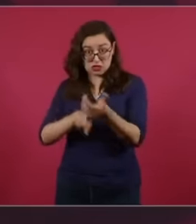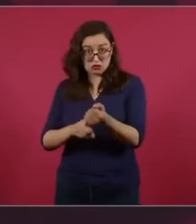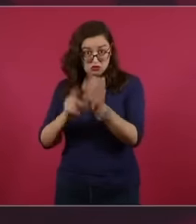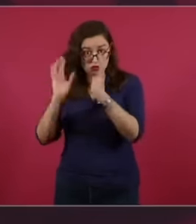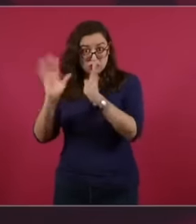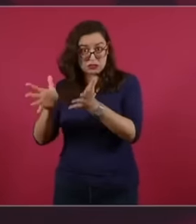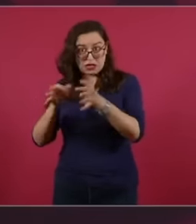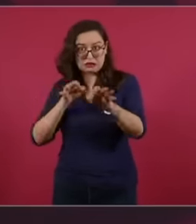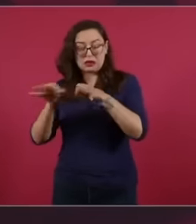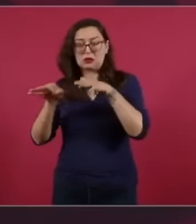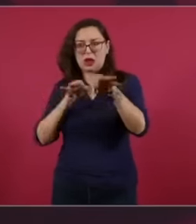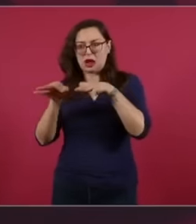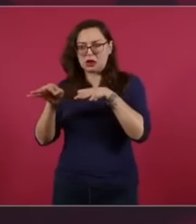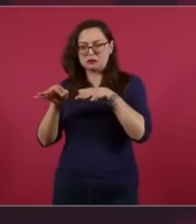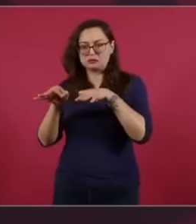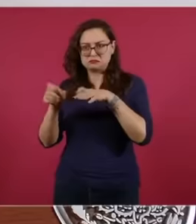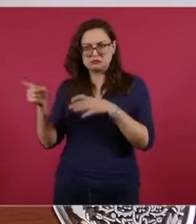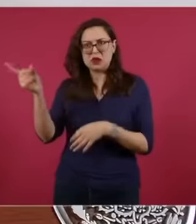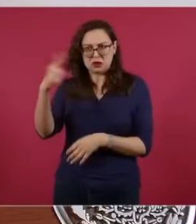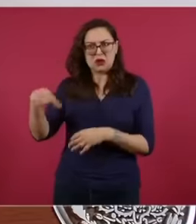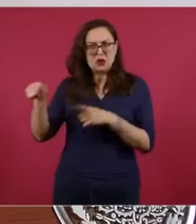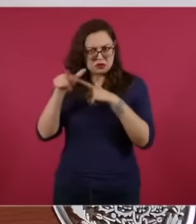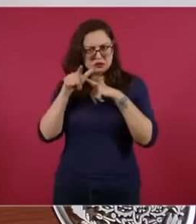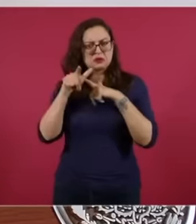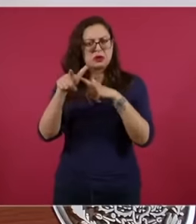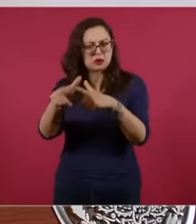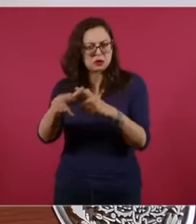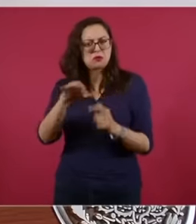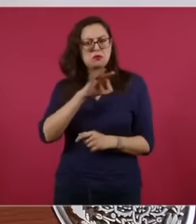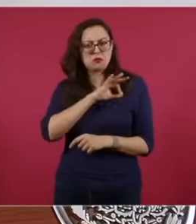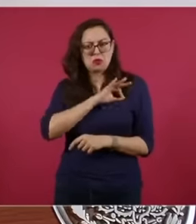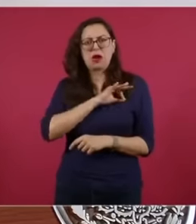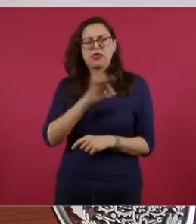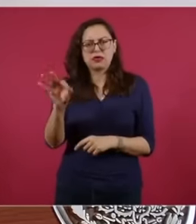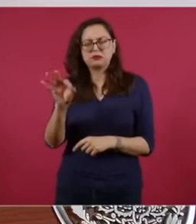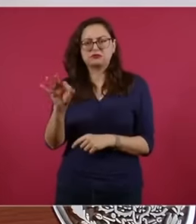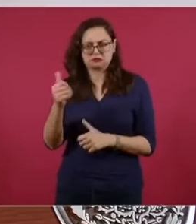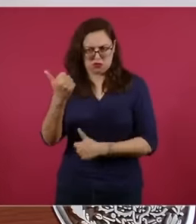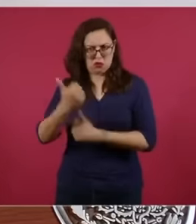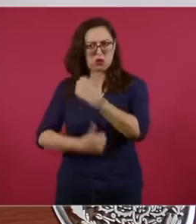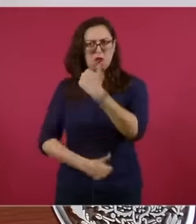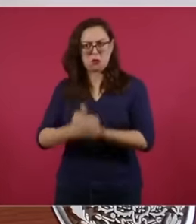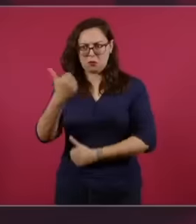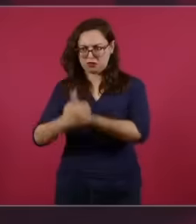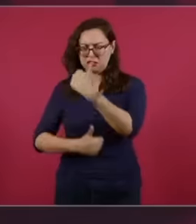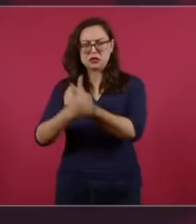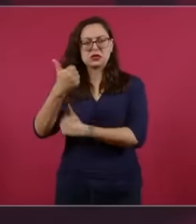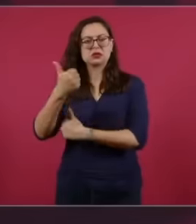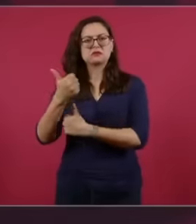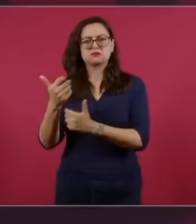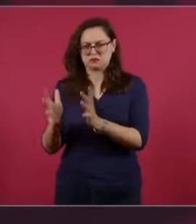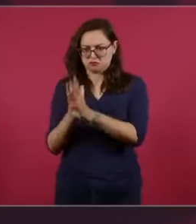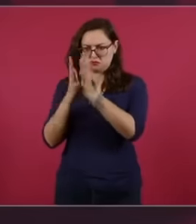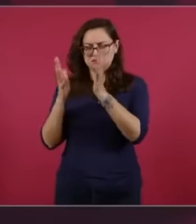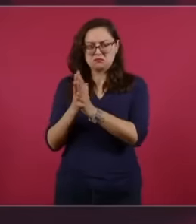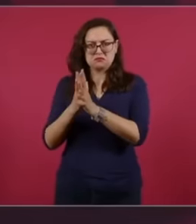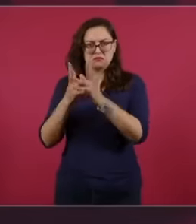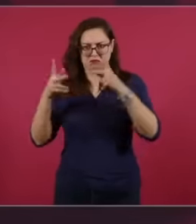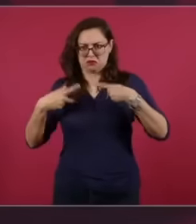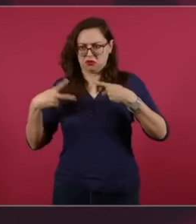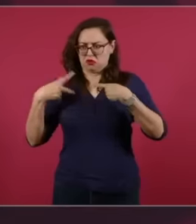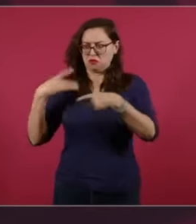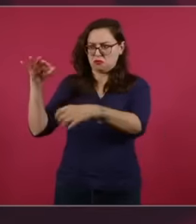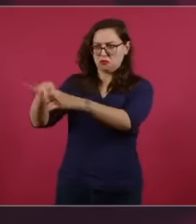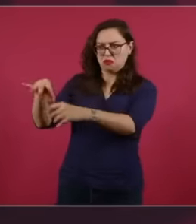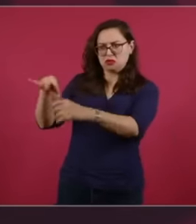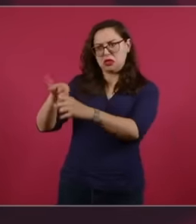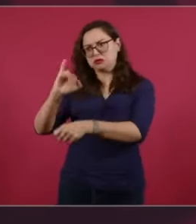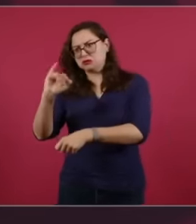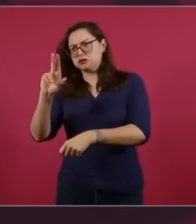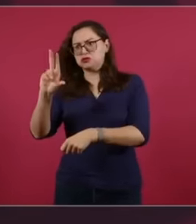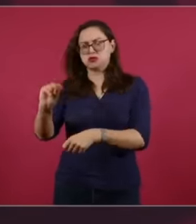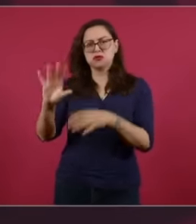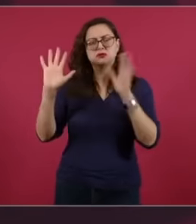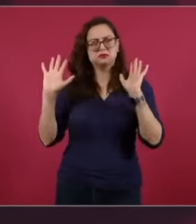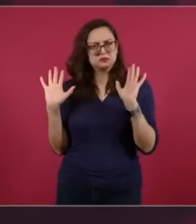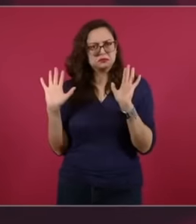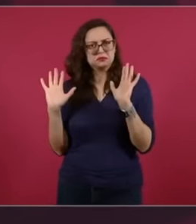eh participate